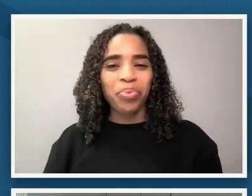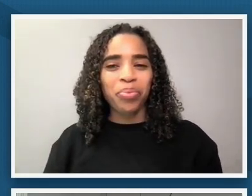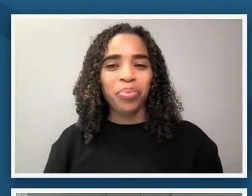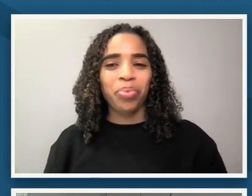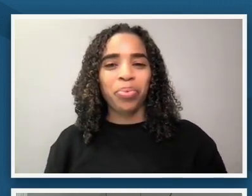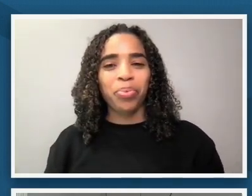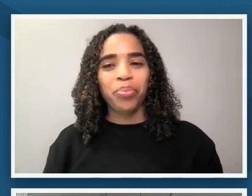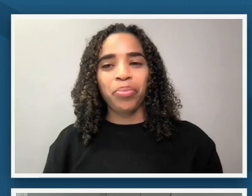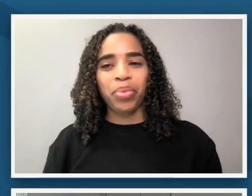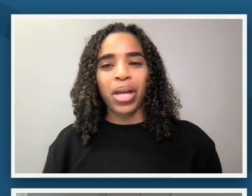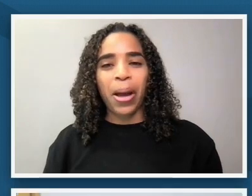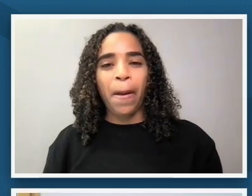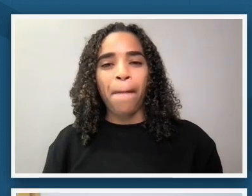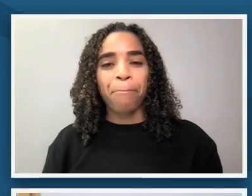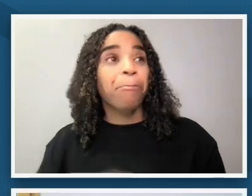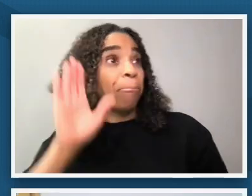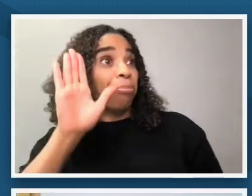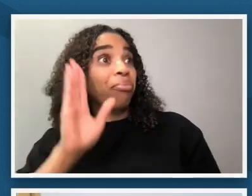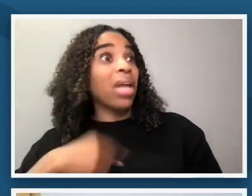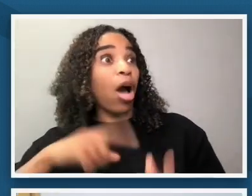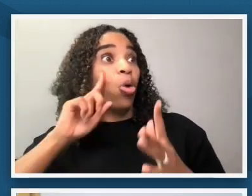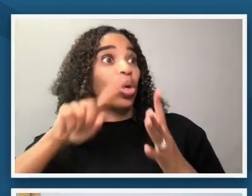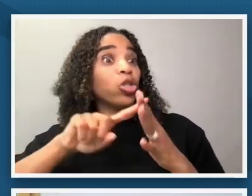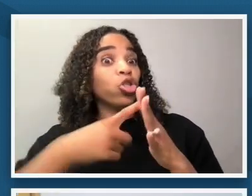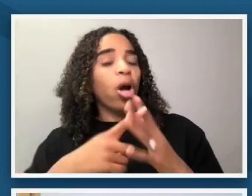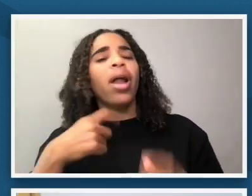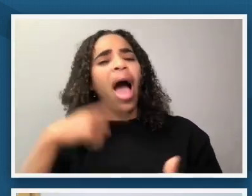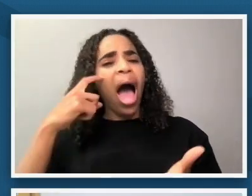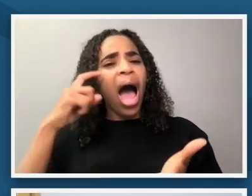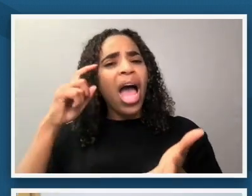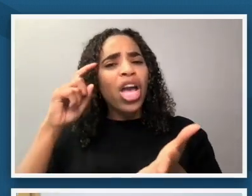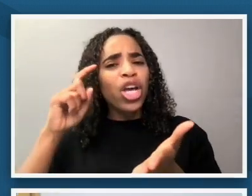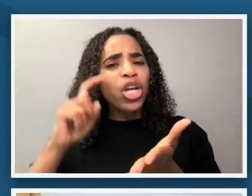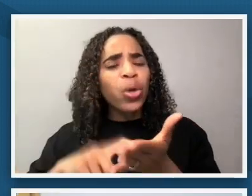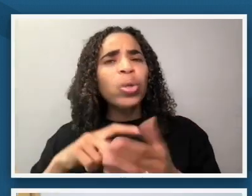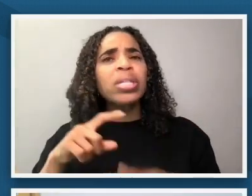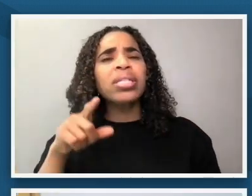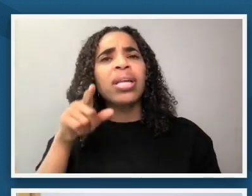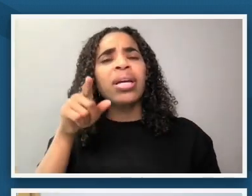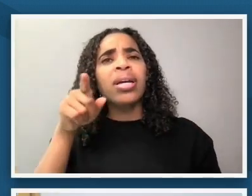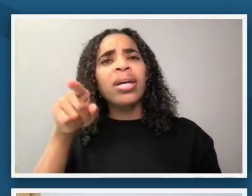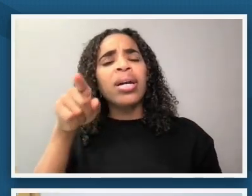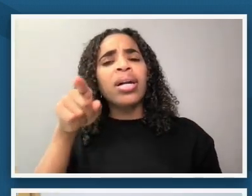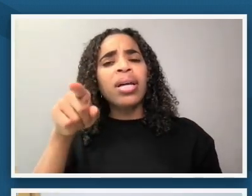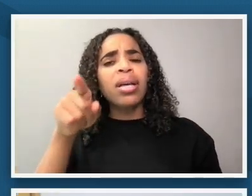well i'll i'll start with this this round um one thing that i notice is that